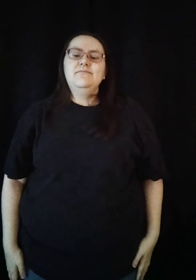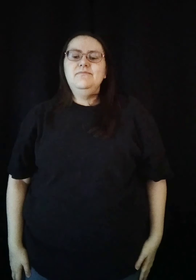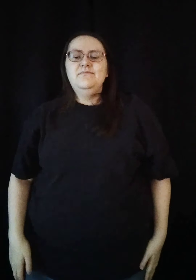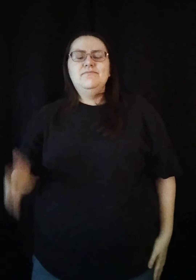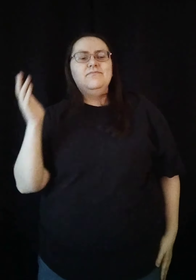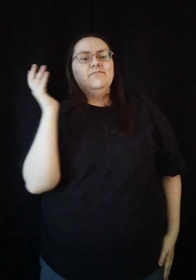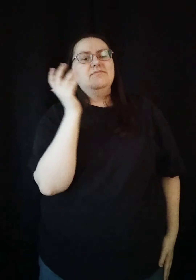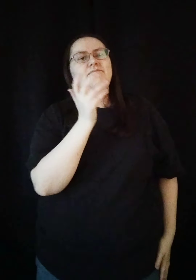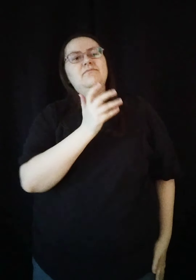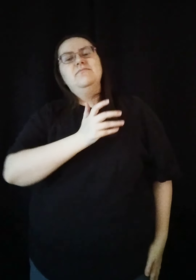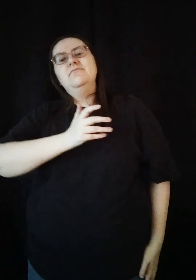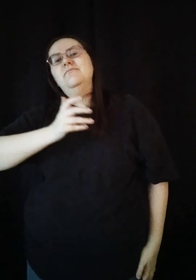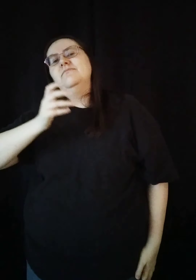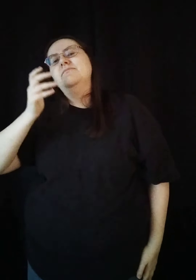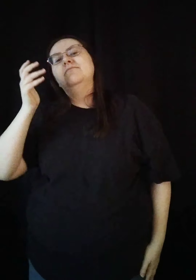Mmm-mm